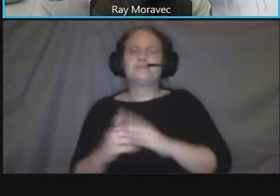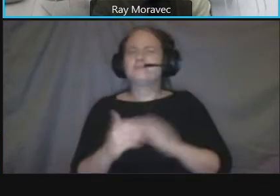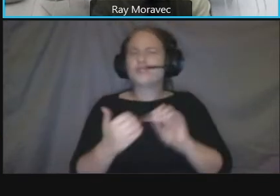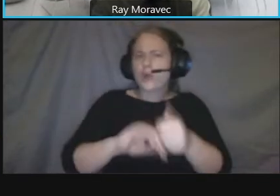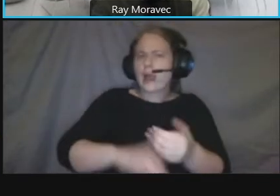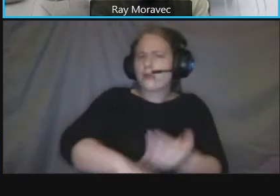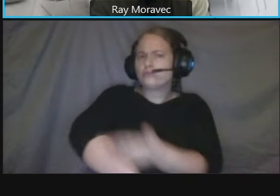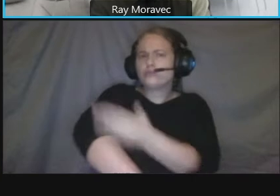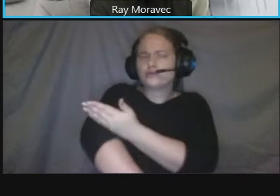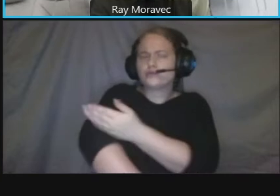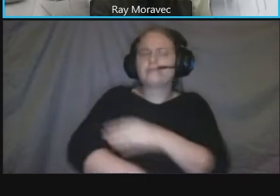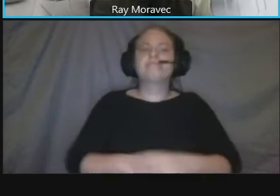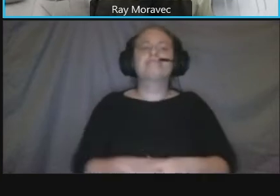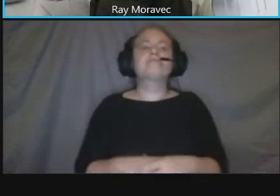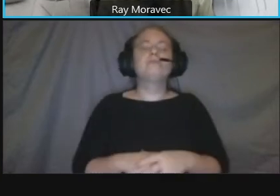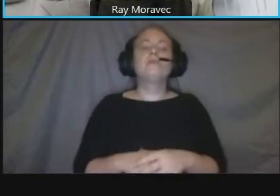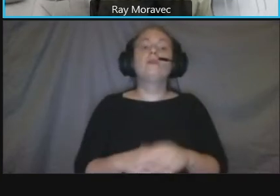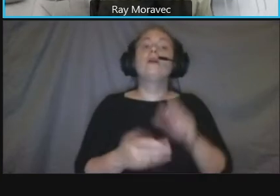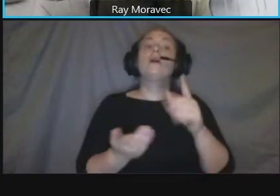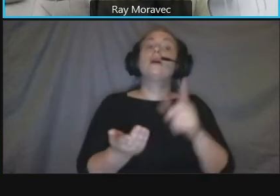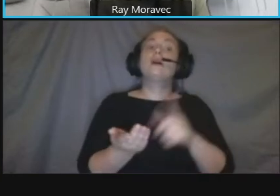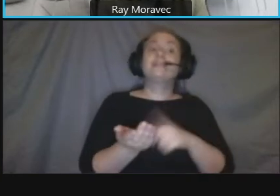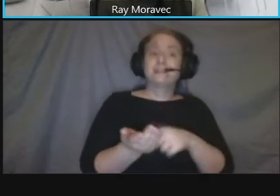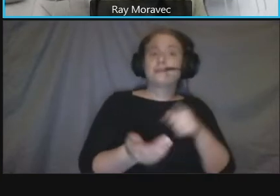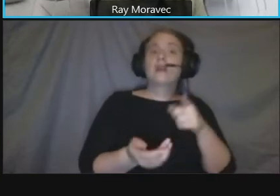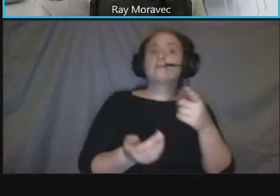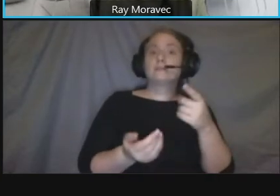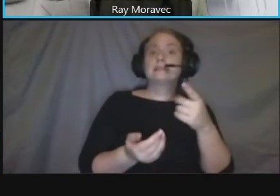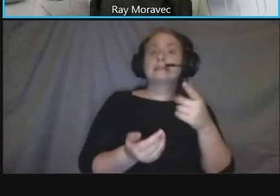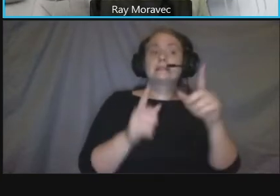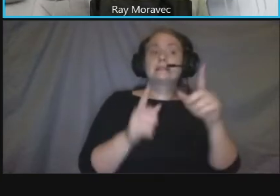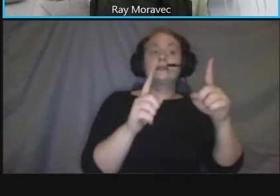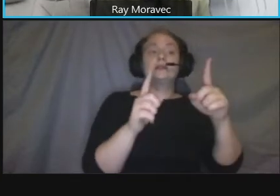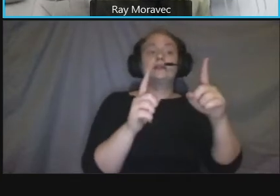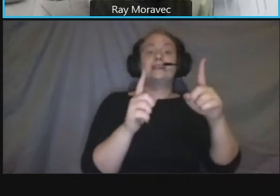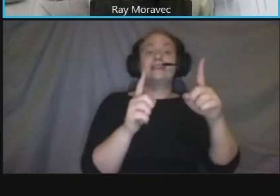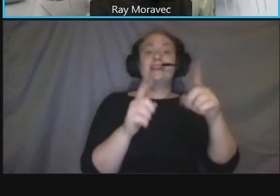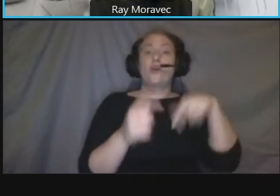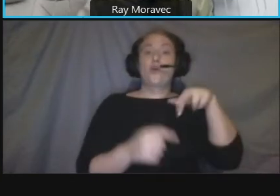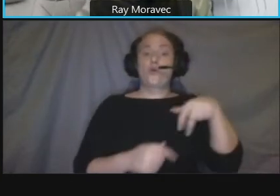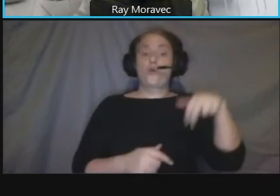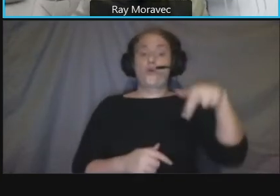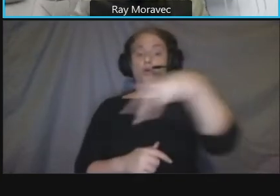areas that there might be that opportunity to reduce provide more greening or other features